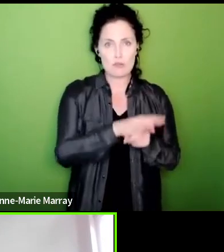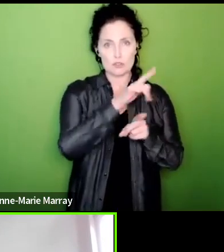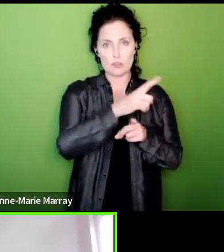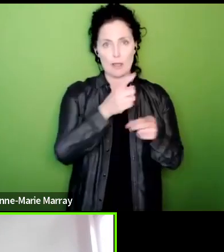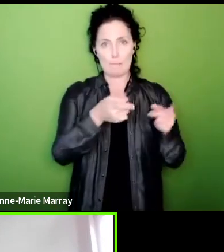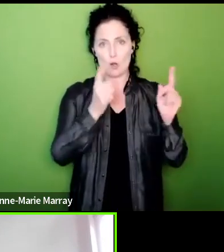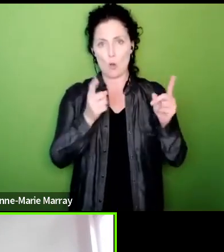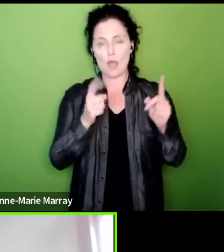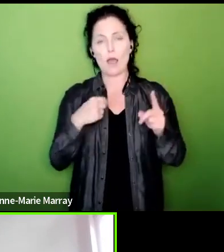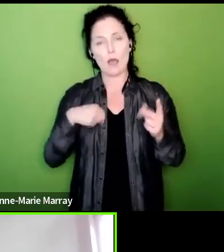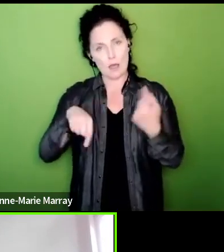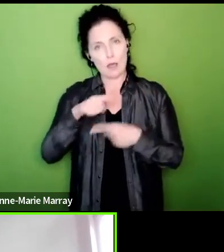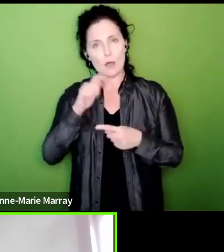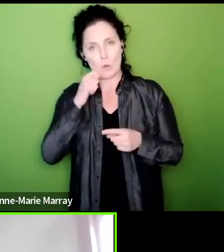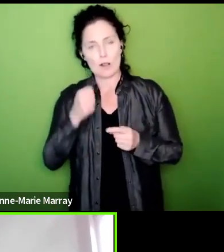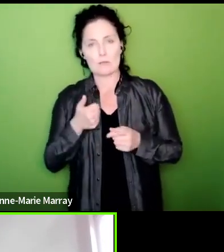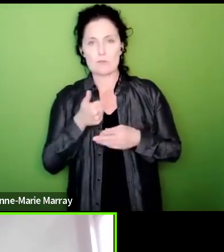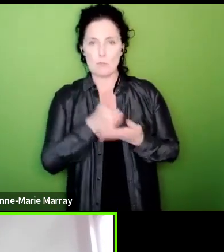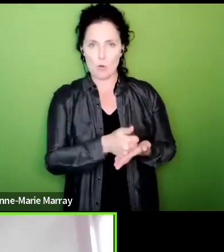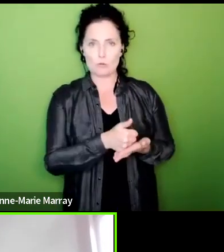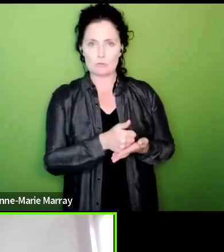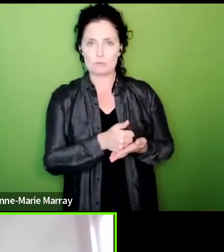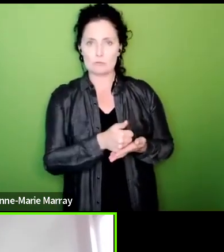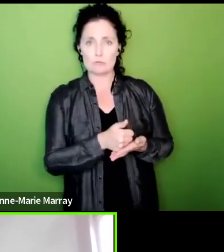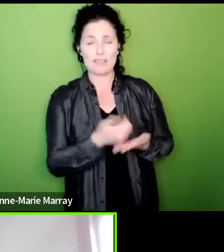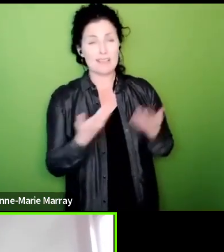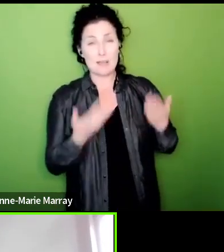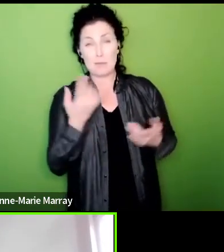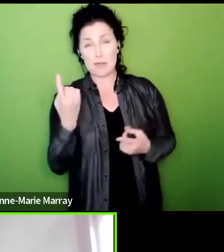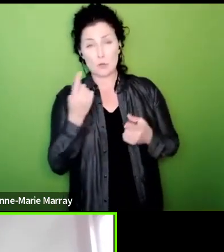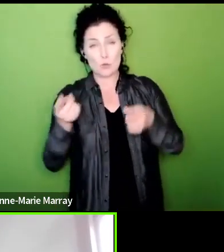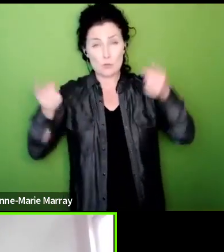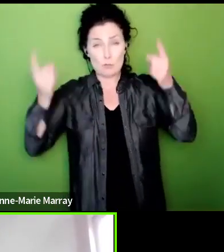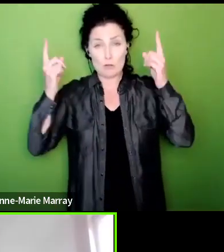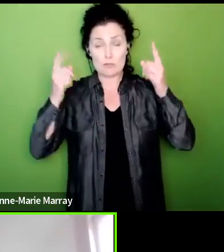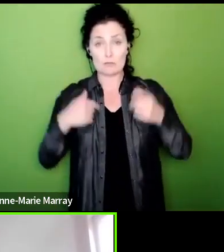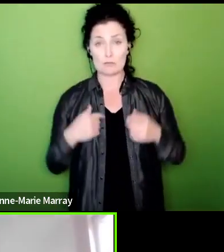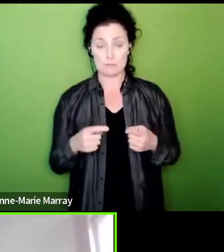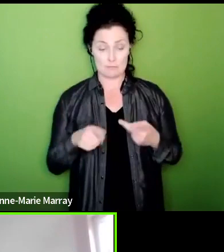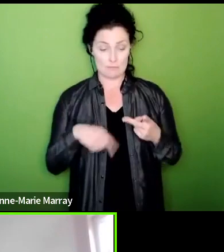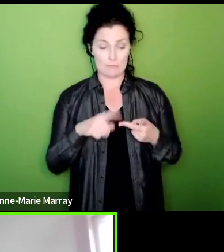them as well so you know it all depends on who they work for are they PCS members but the best